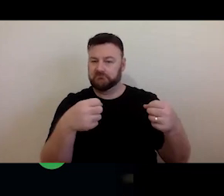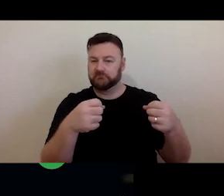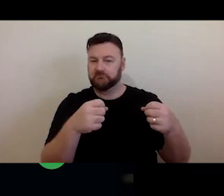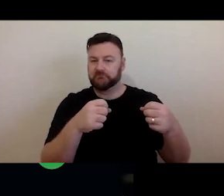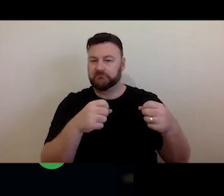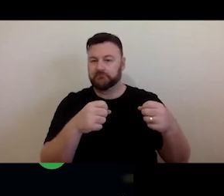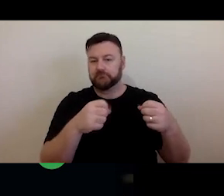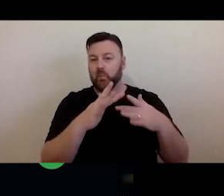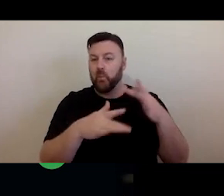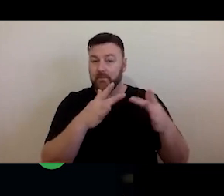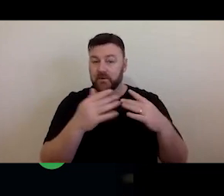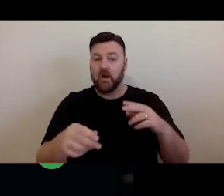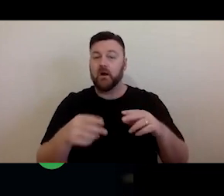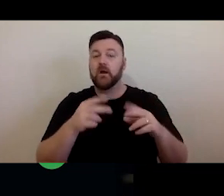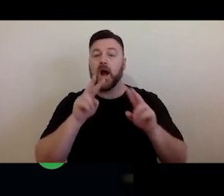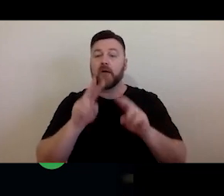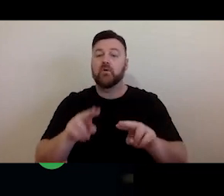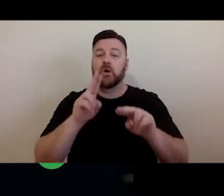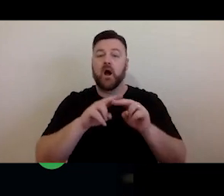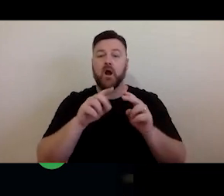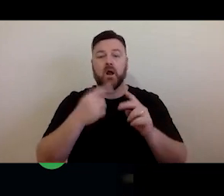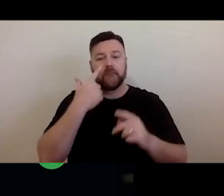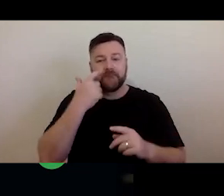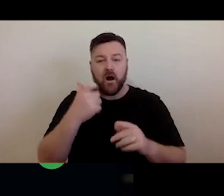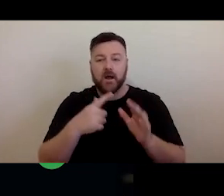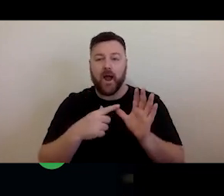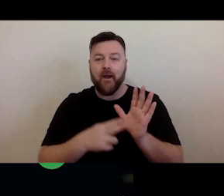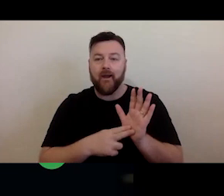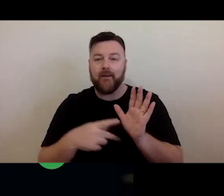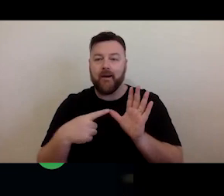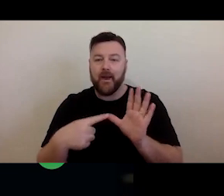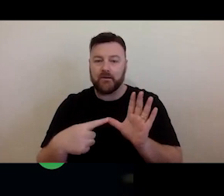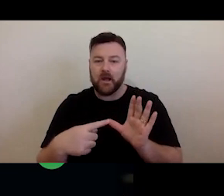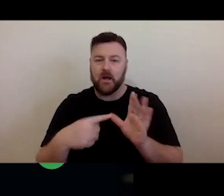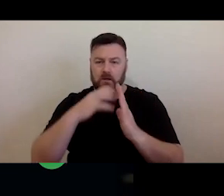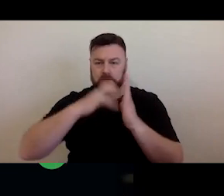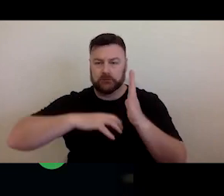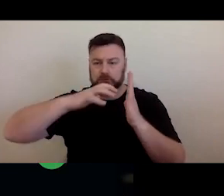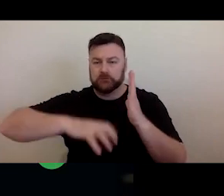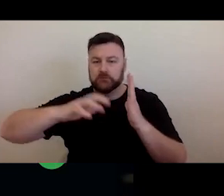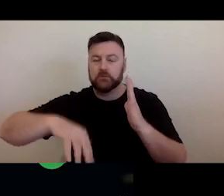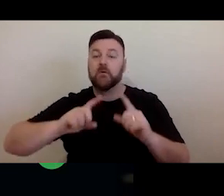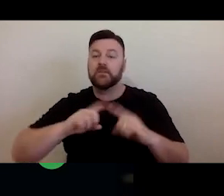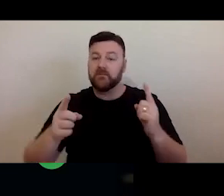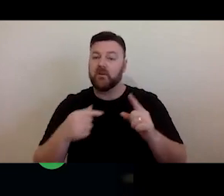answer section, there is an extensive set of fact sheets, looking at all kinds of different situations.